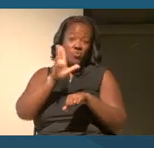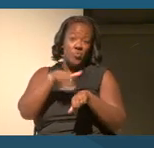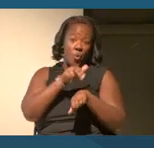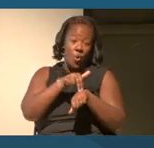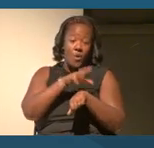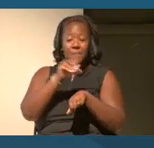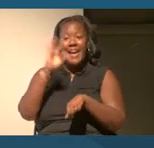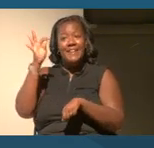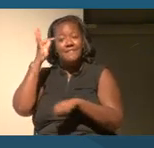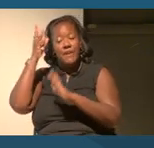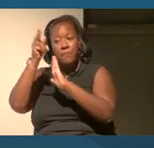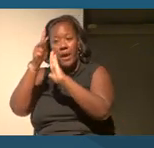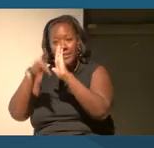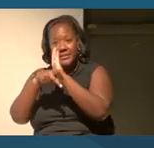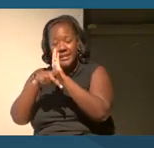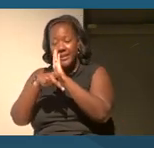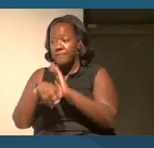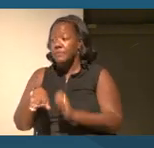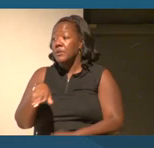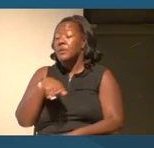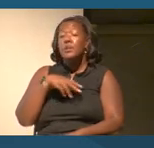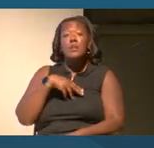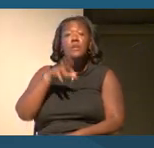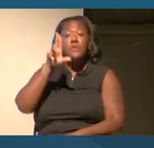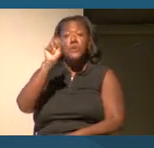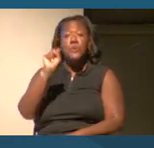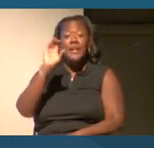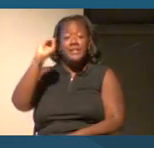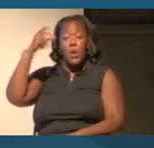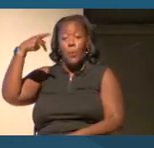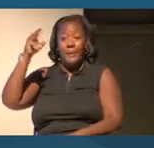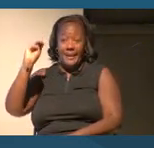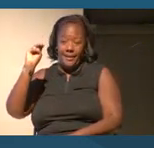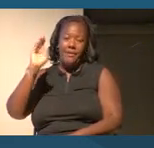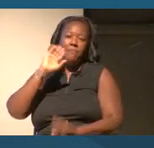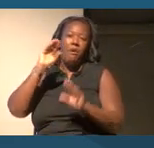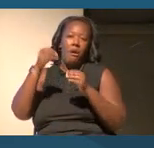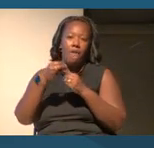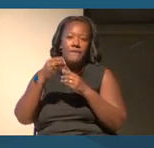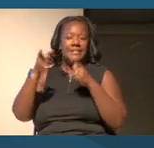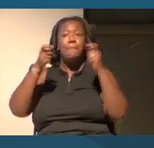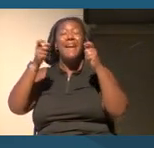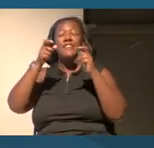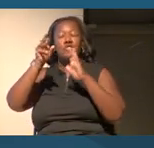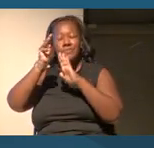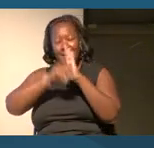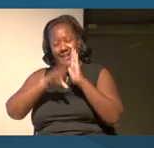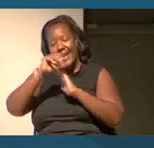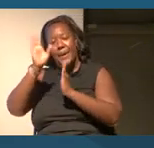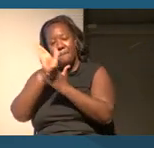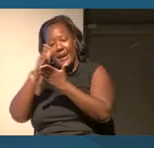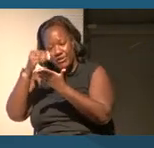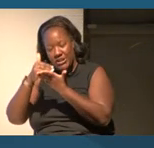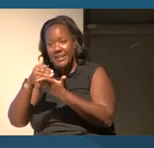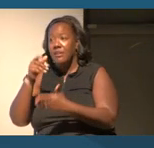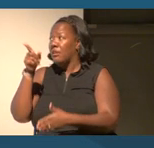The United States Office of Management and Budget determines and enforces official racial categories.